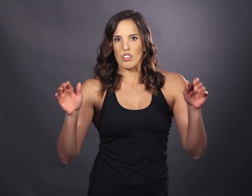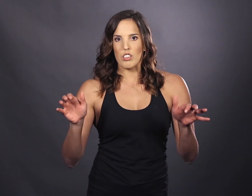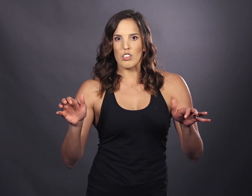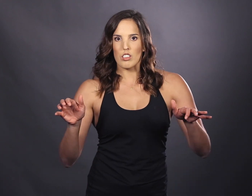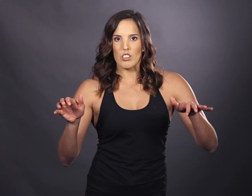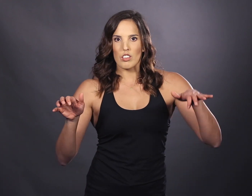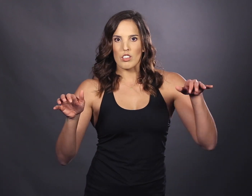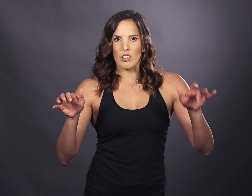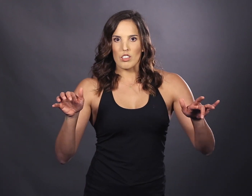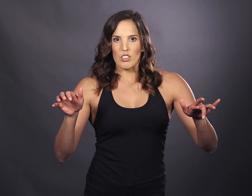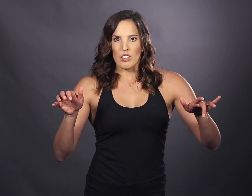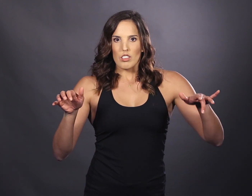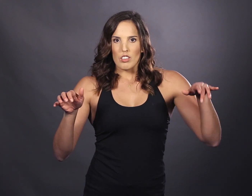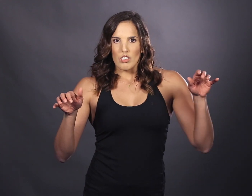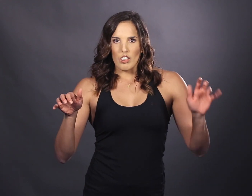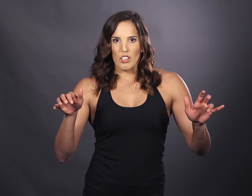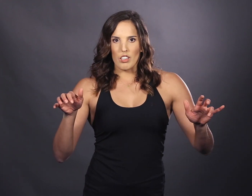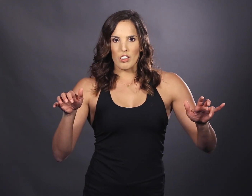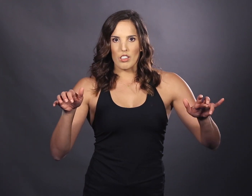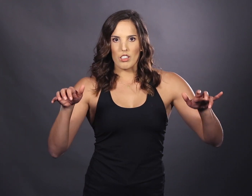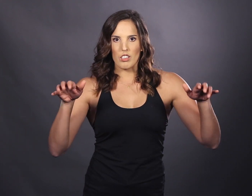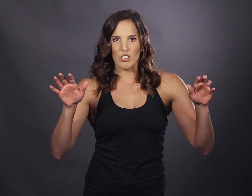*Muisc*